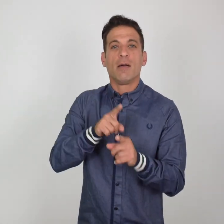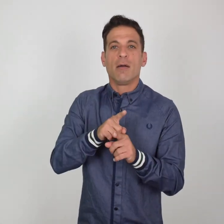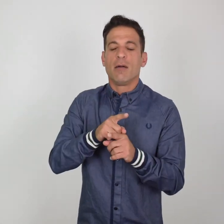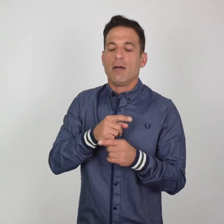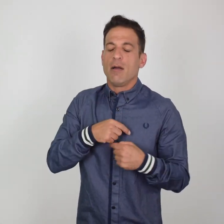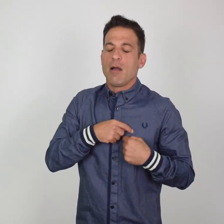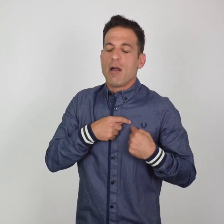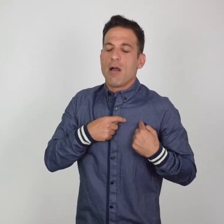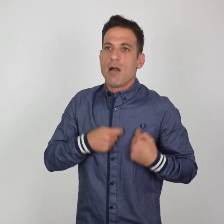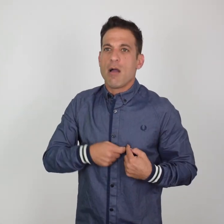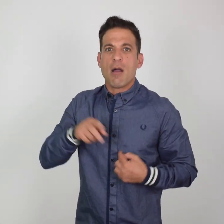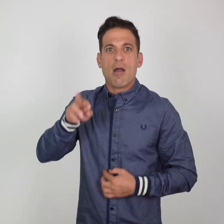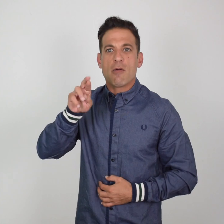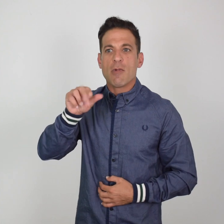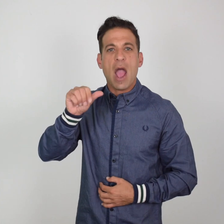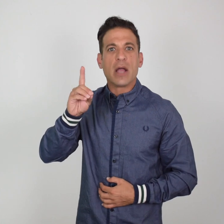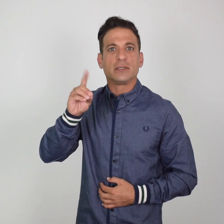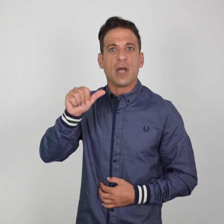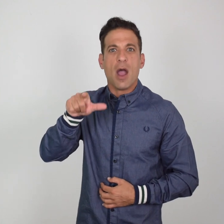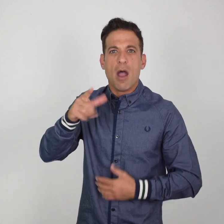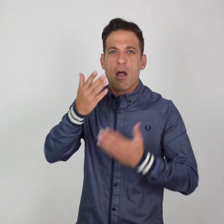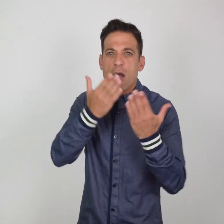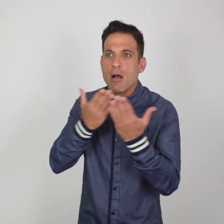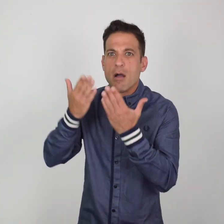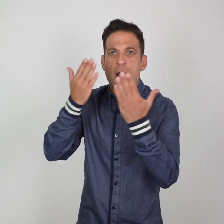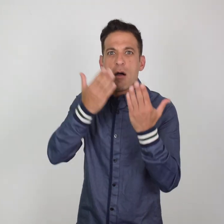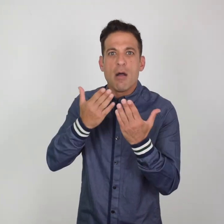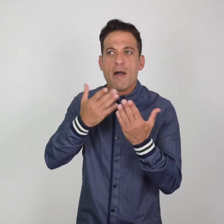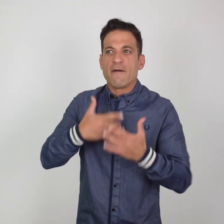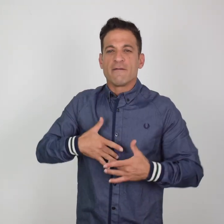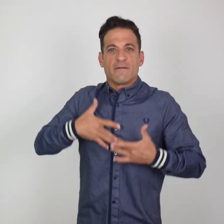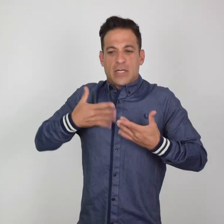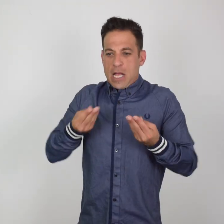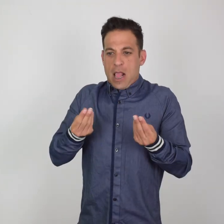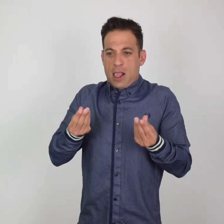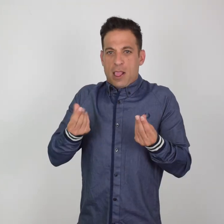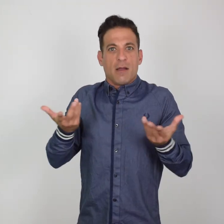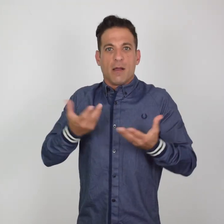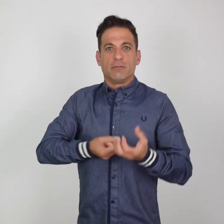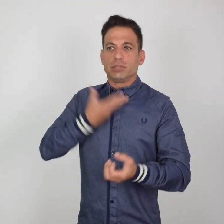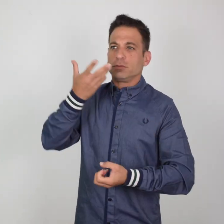in love with RADA as he felt like he was able to express himself